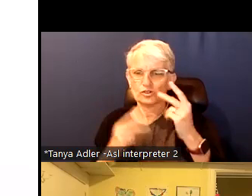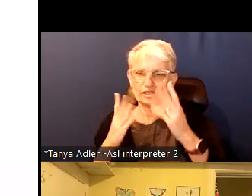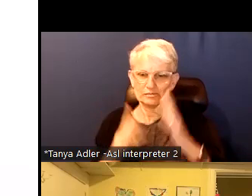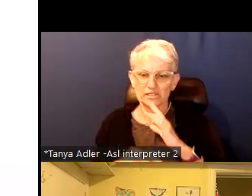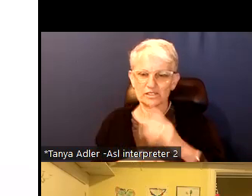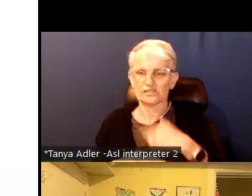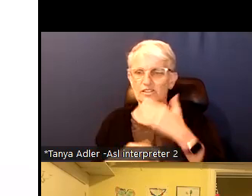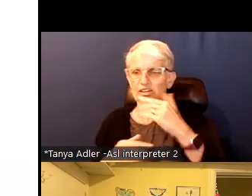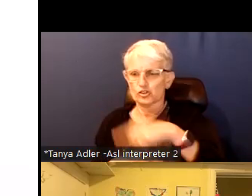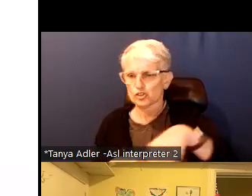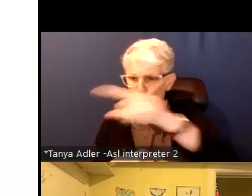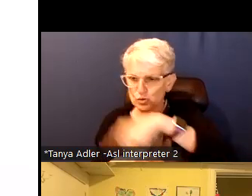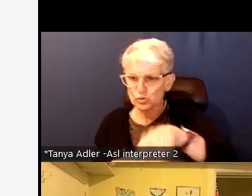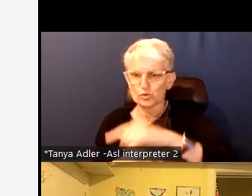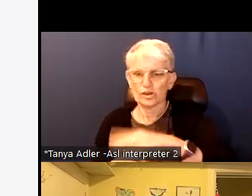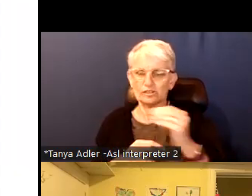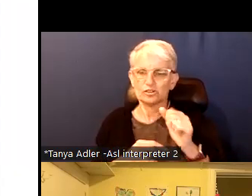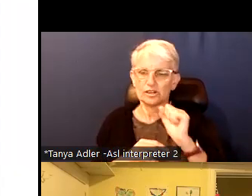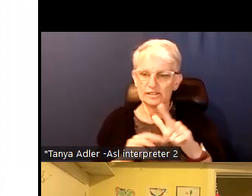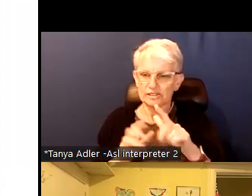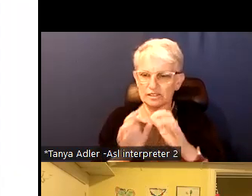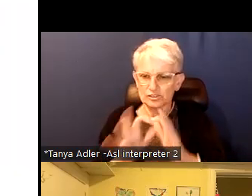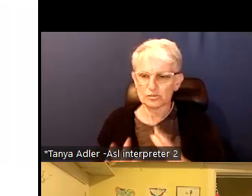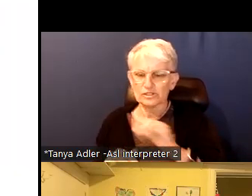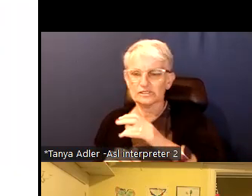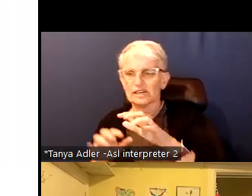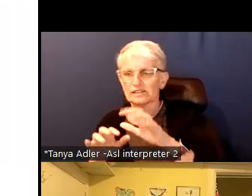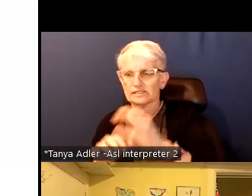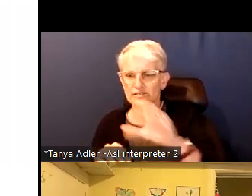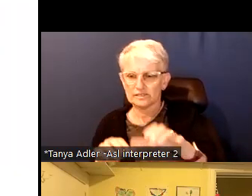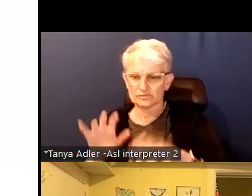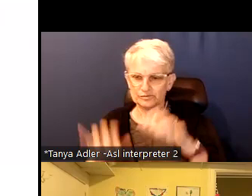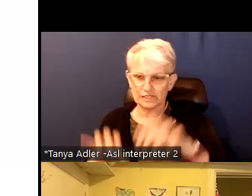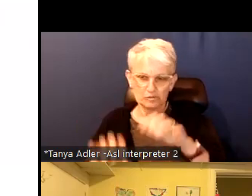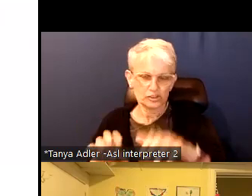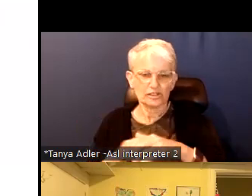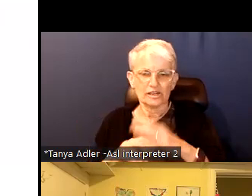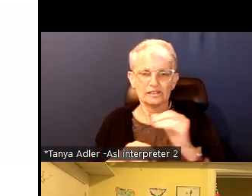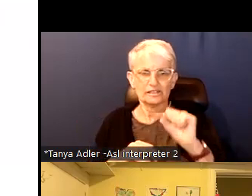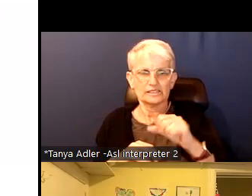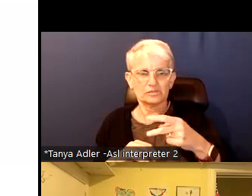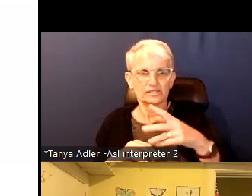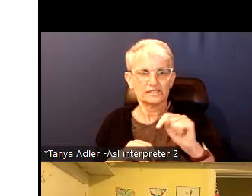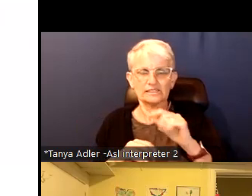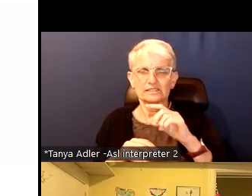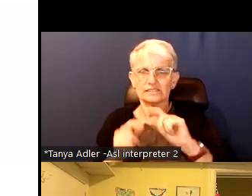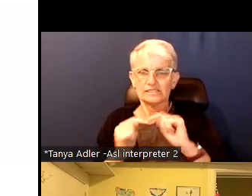Thanks to all of you, ASL and manual captioning team to the OCASI that organized this event